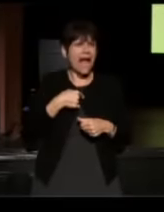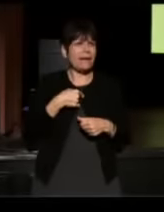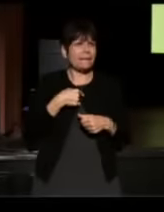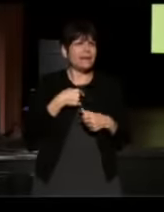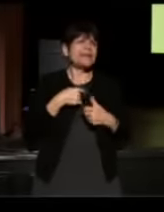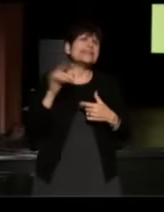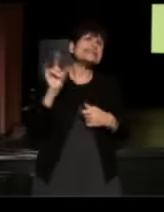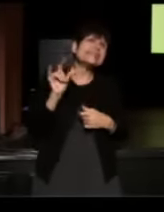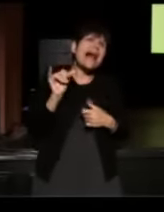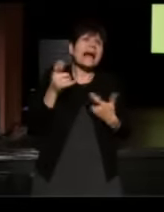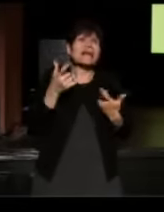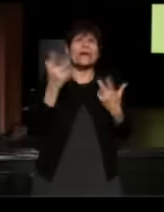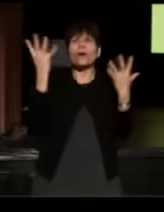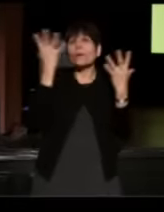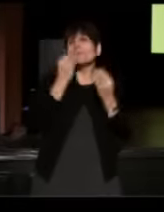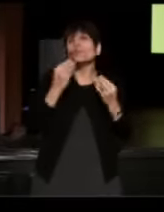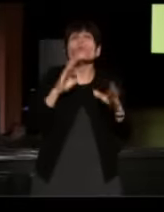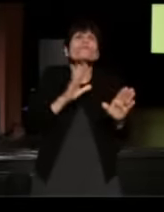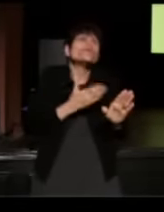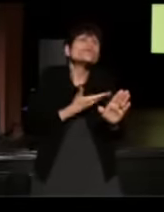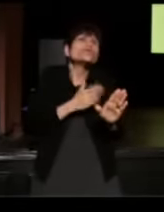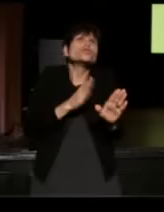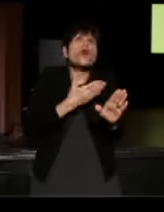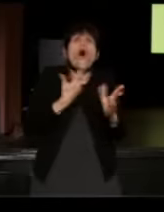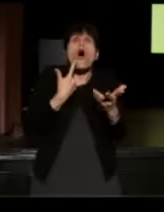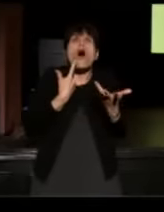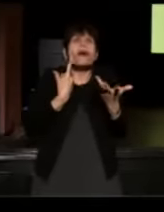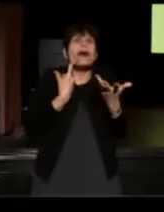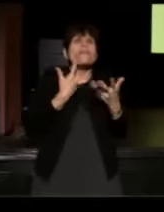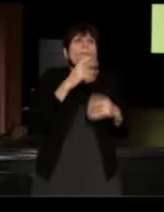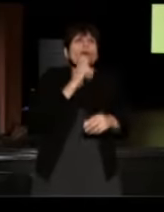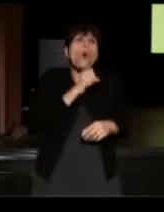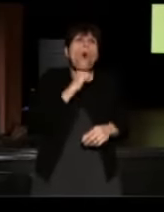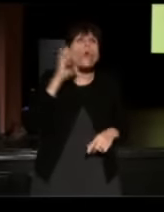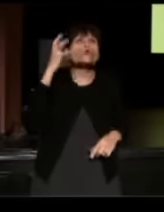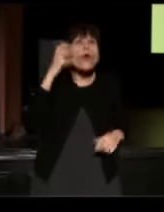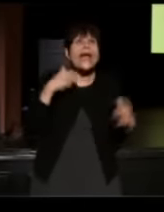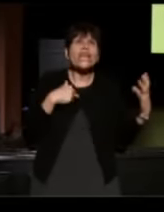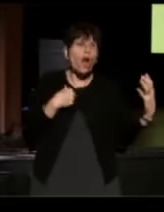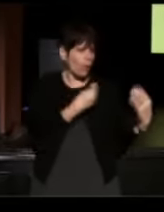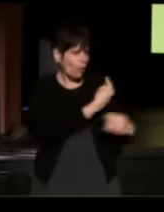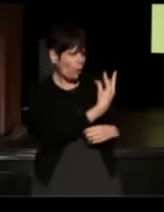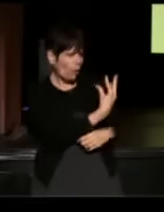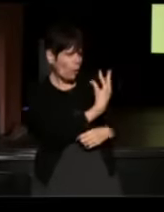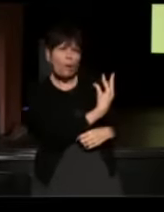it's like hearing a beautiful song from a busted old radio and it's nice of you to keep the radio around the house.